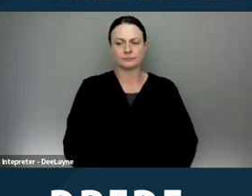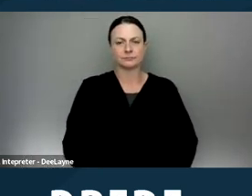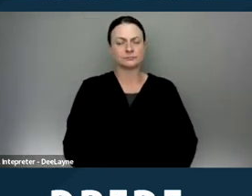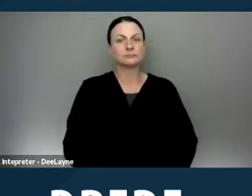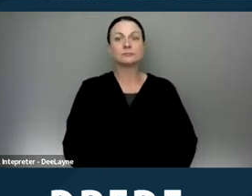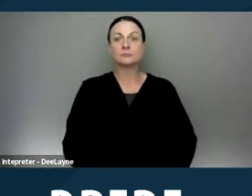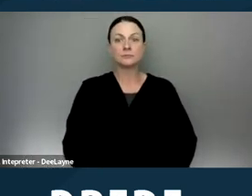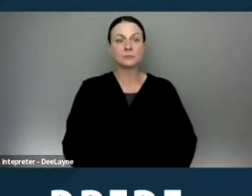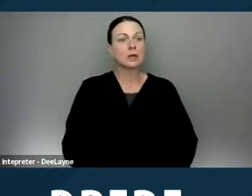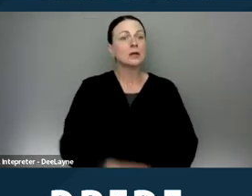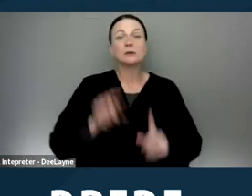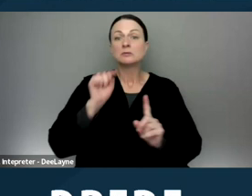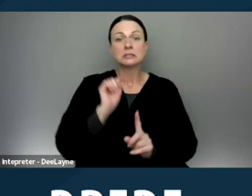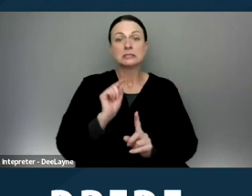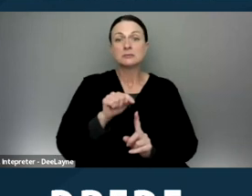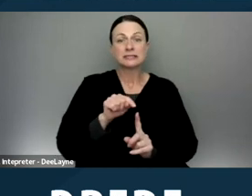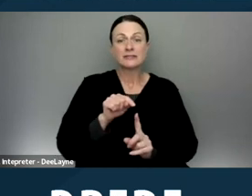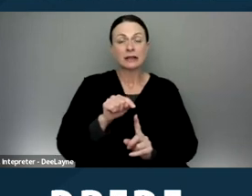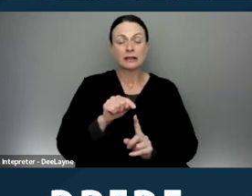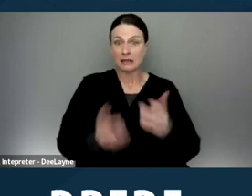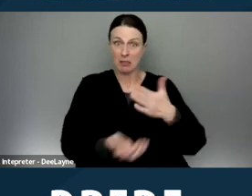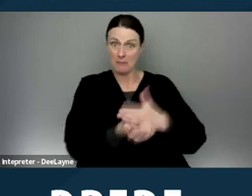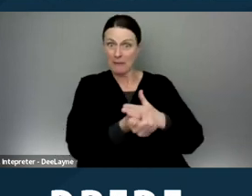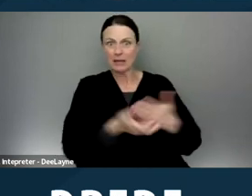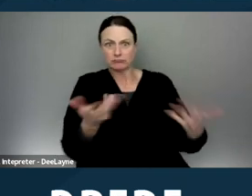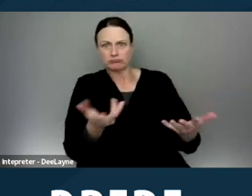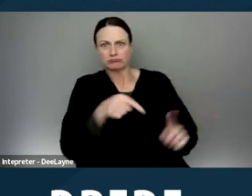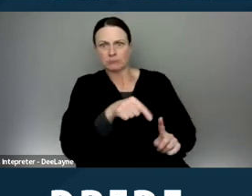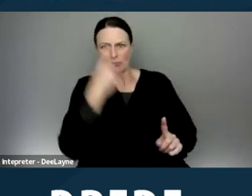So specifically what the amendment does is it says